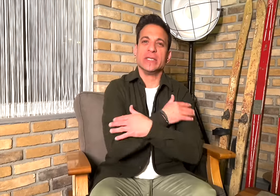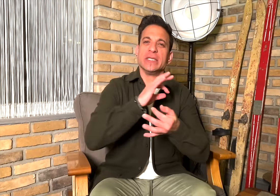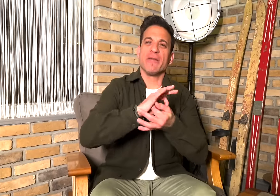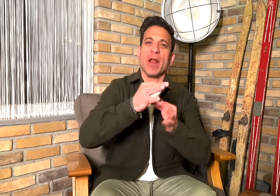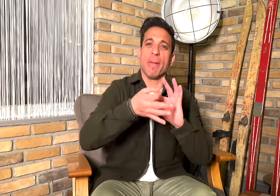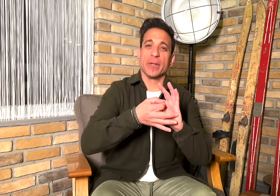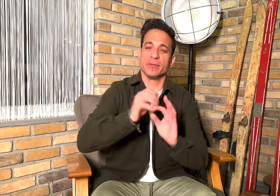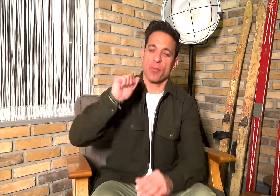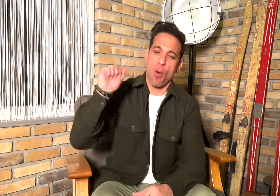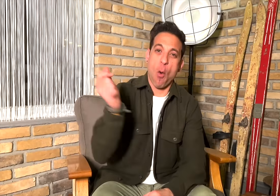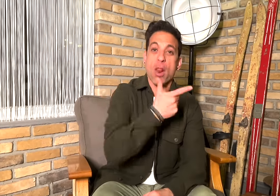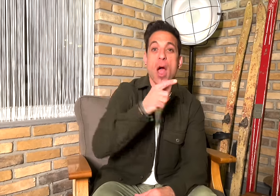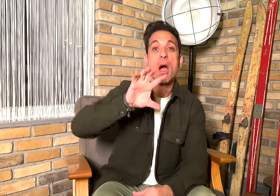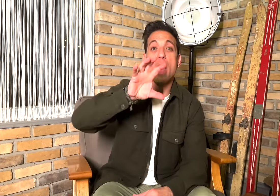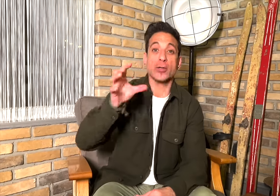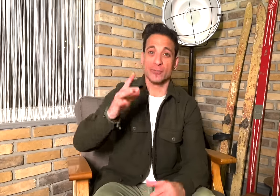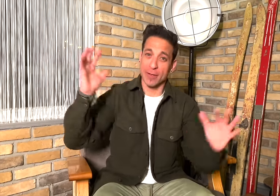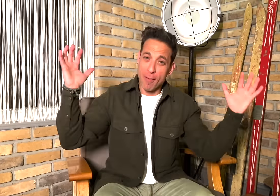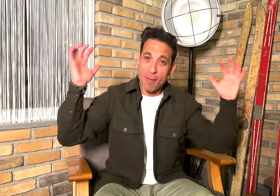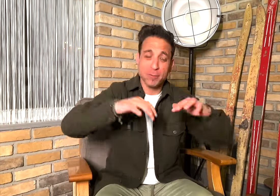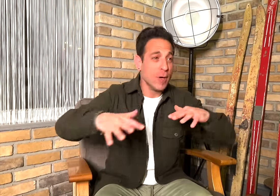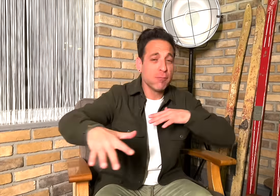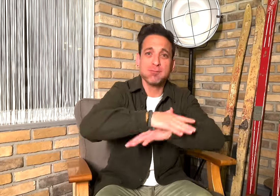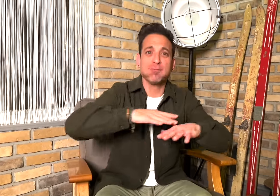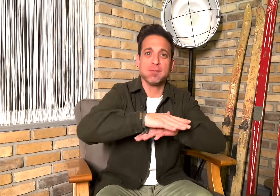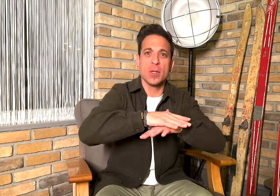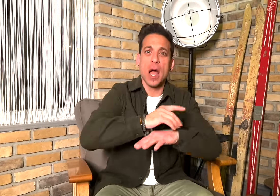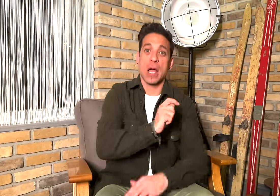[Memnos]: At Winter Deaflympics all countries participated except